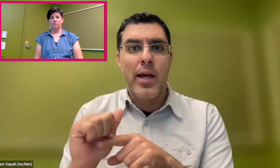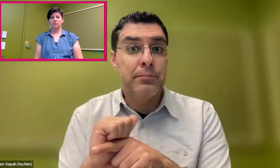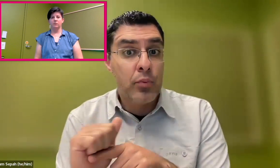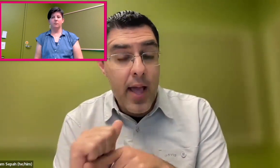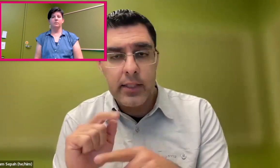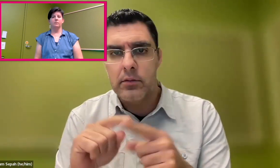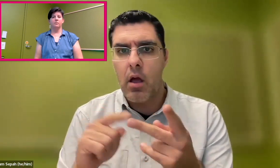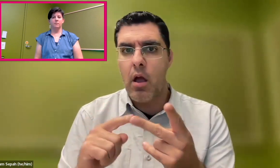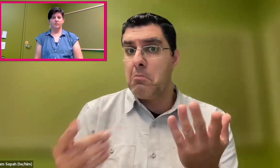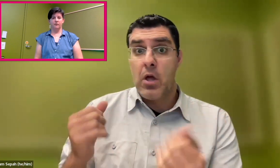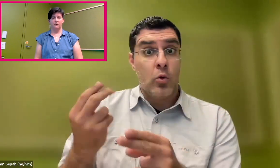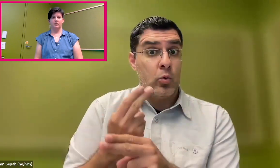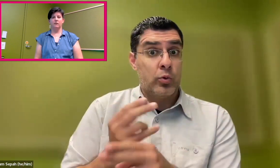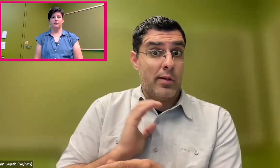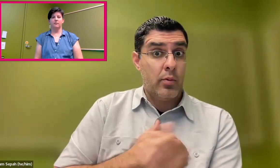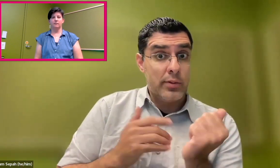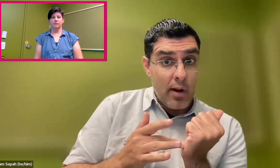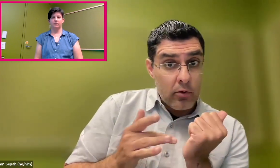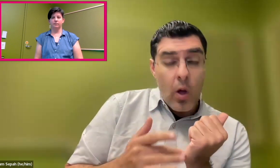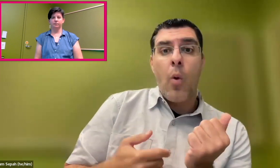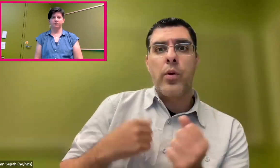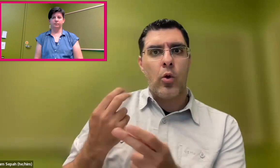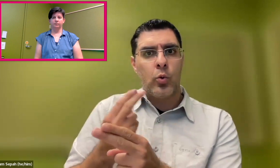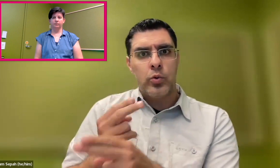share best practices and lessons learned.